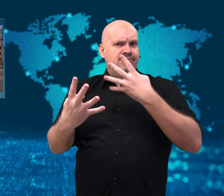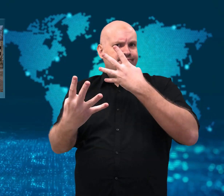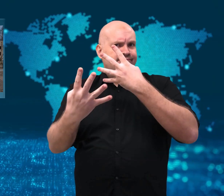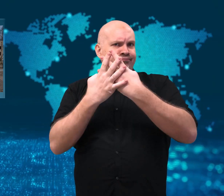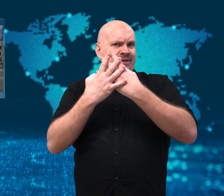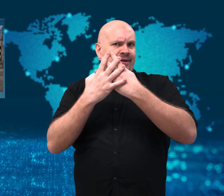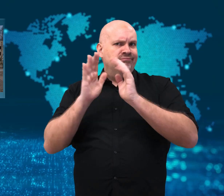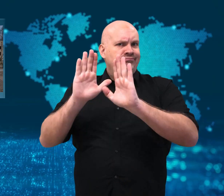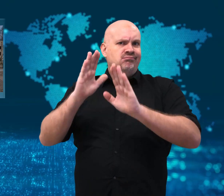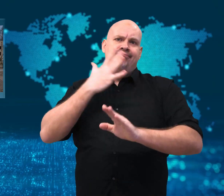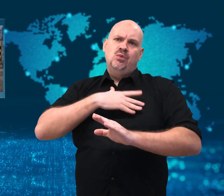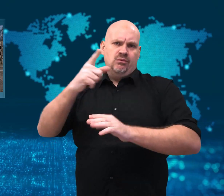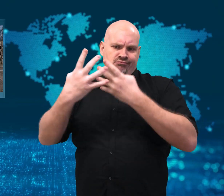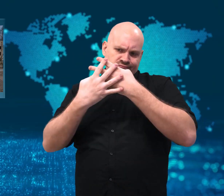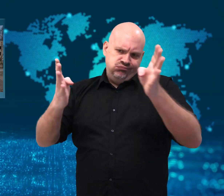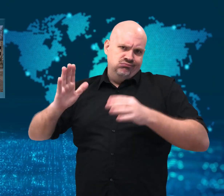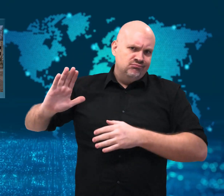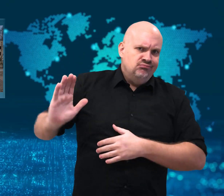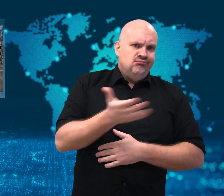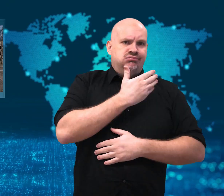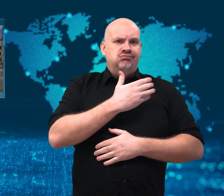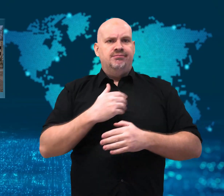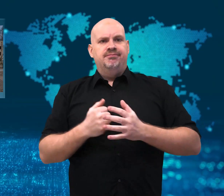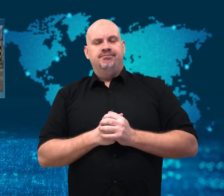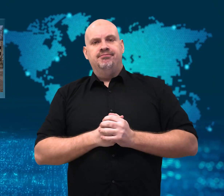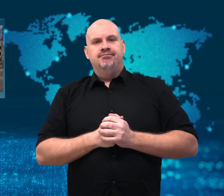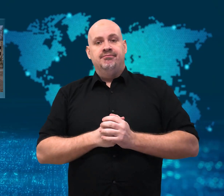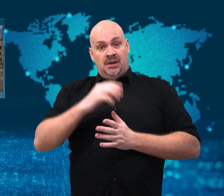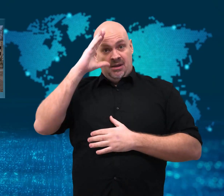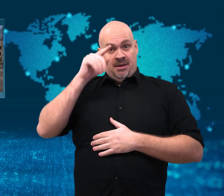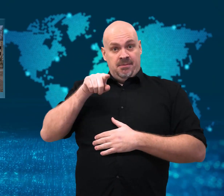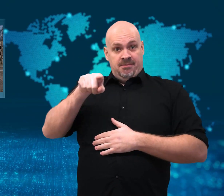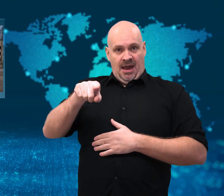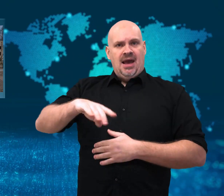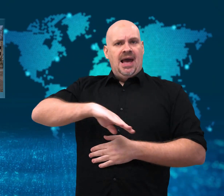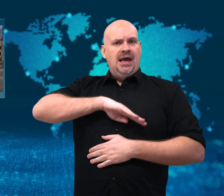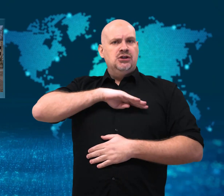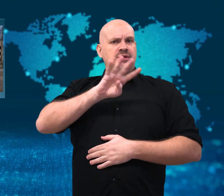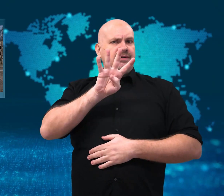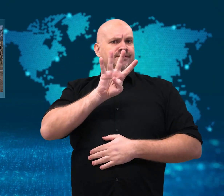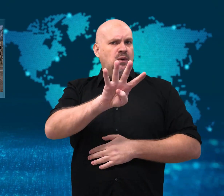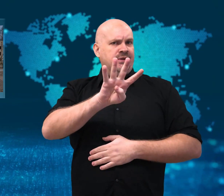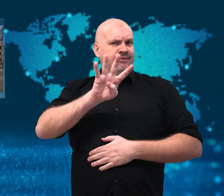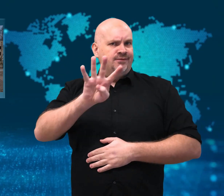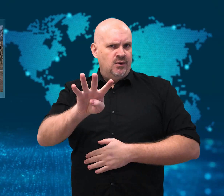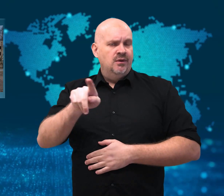A 44-year-old British man, Malik Faisal Akram,